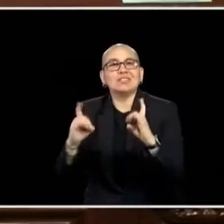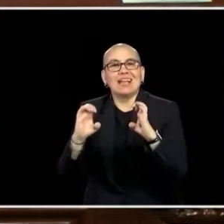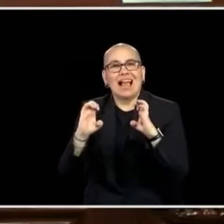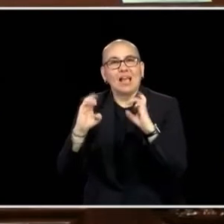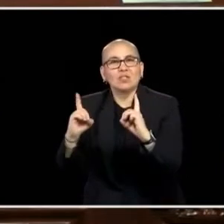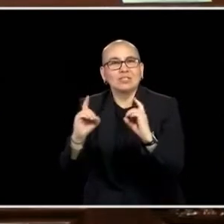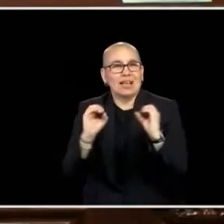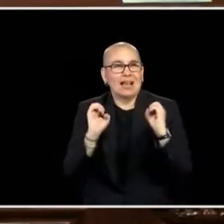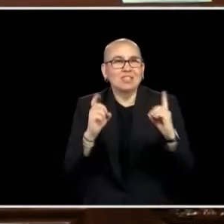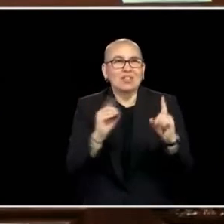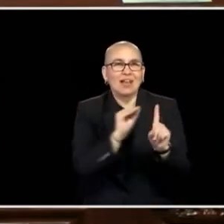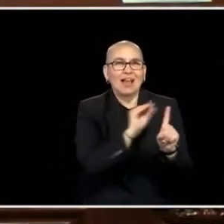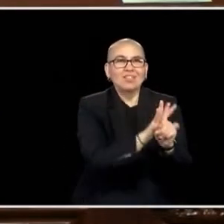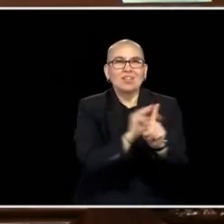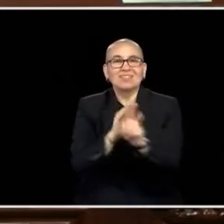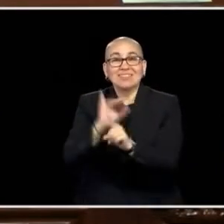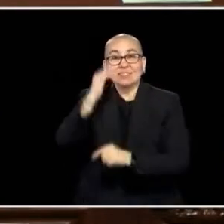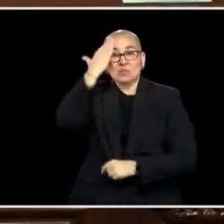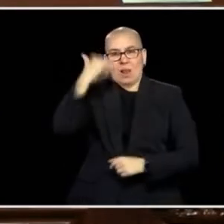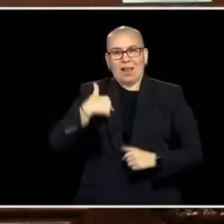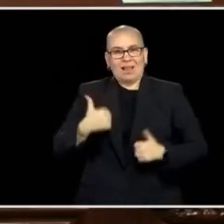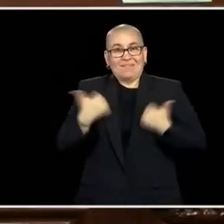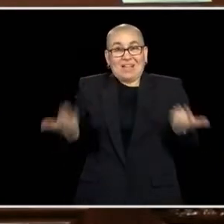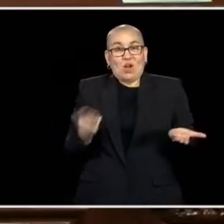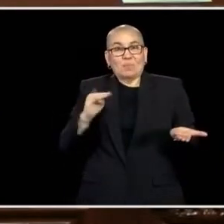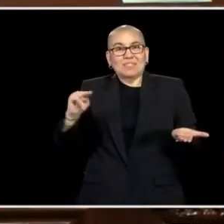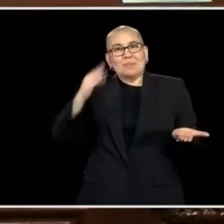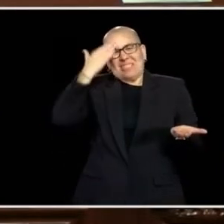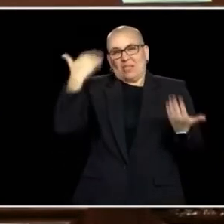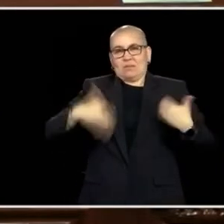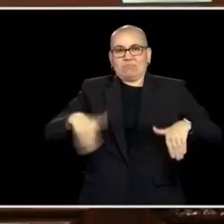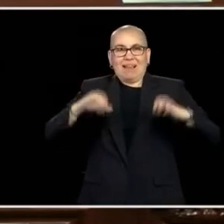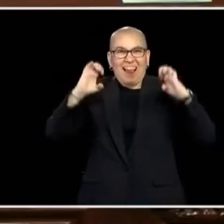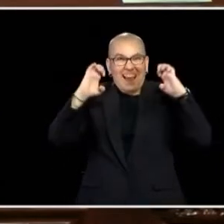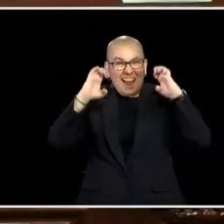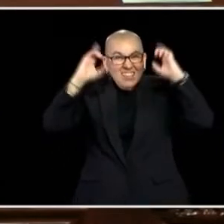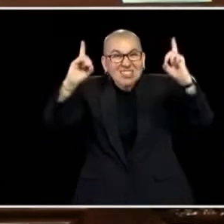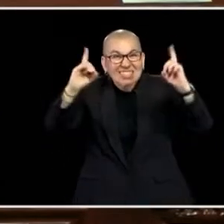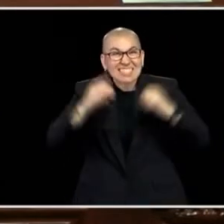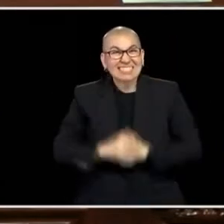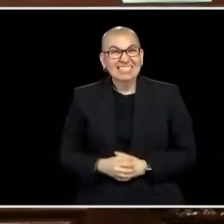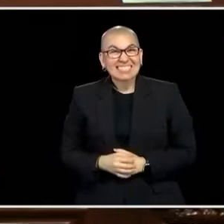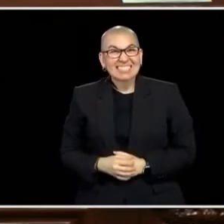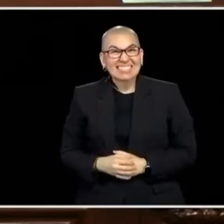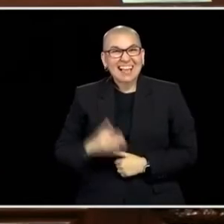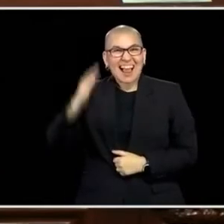MYSELF INCLUDED. I KNOW IT'S A DISAPPOINTMENT TO SOME OF YOU BUT IT DID BRING ME HERE.